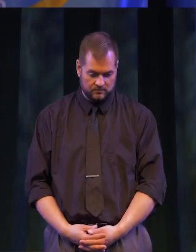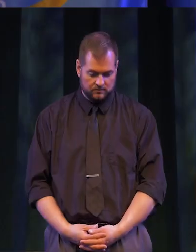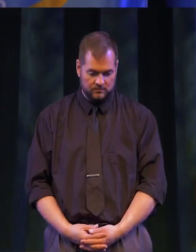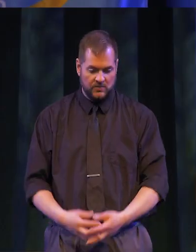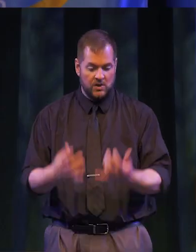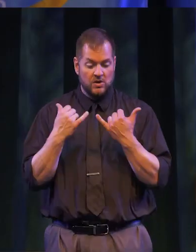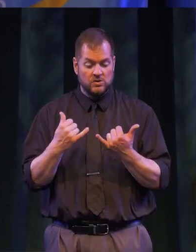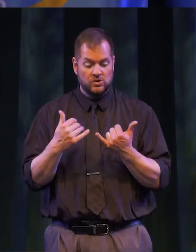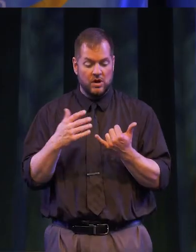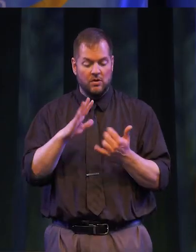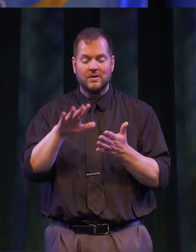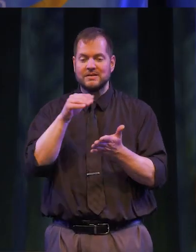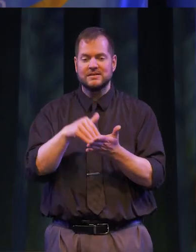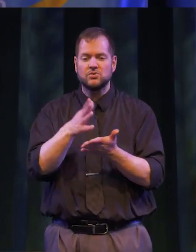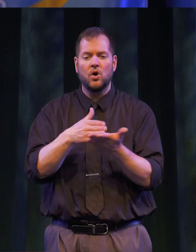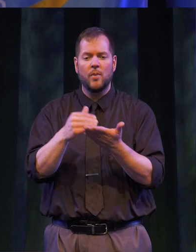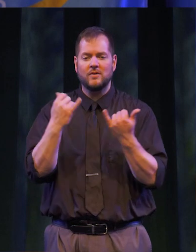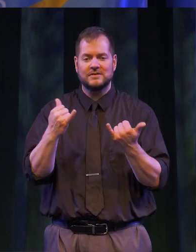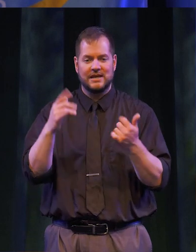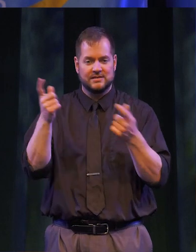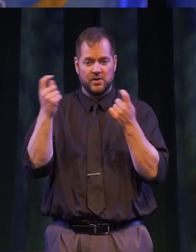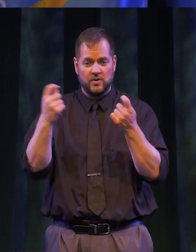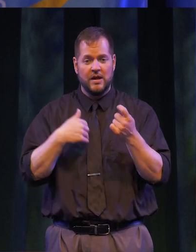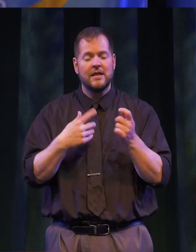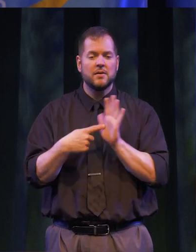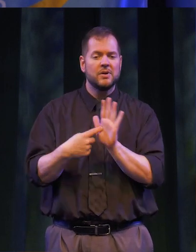WE WILL NOW MOVE ON WITH THE CENTRAL COMPONENT OF TODAY’S COMMENCEMENT CEREMONY – THE